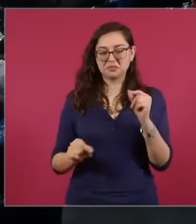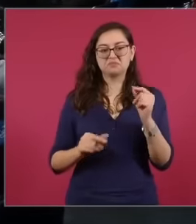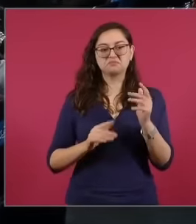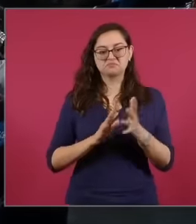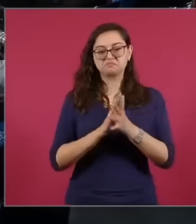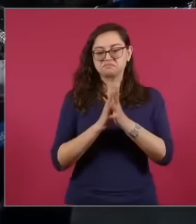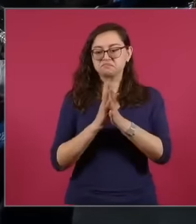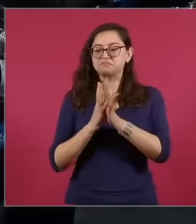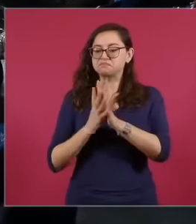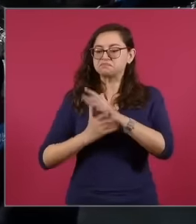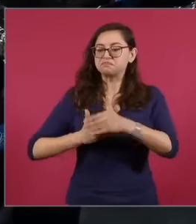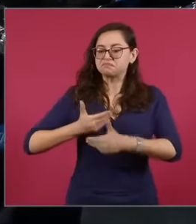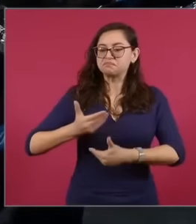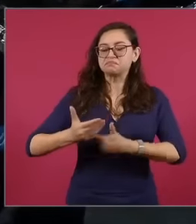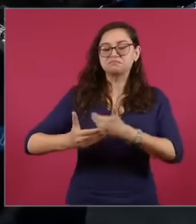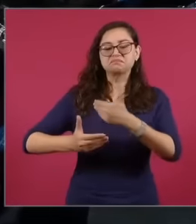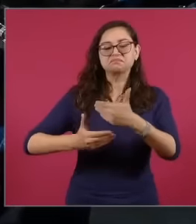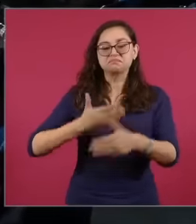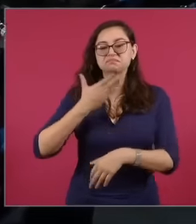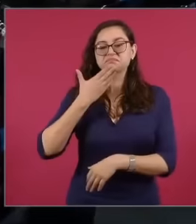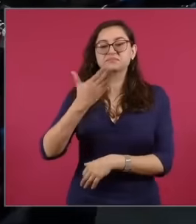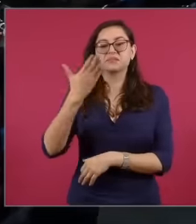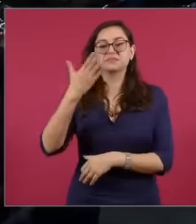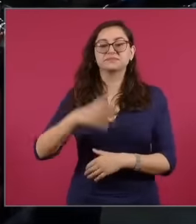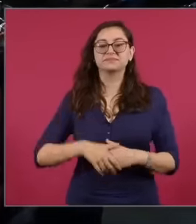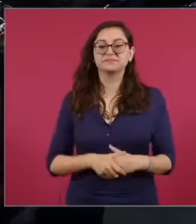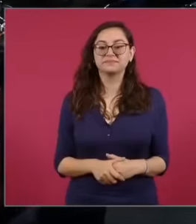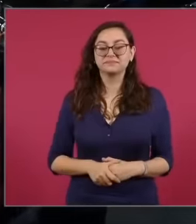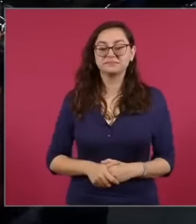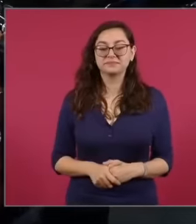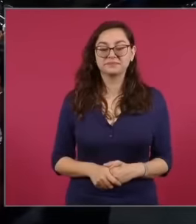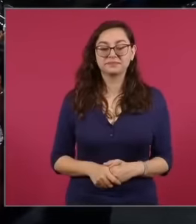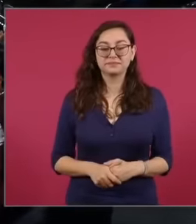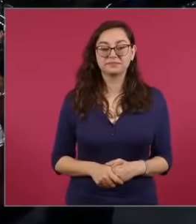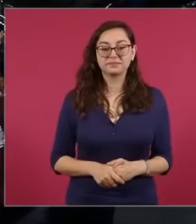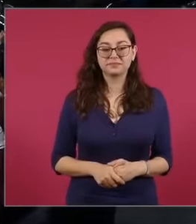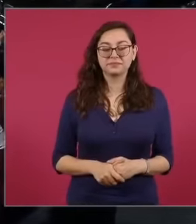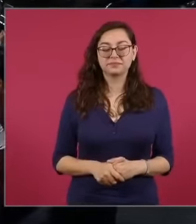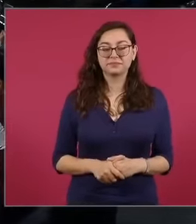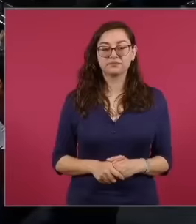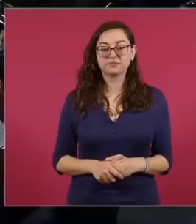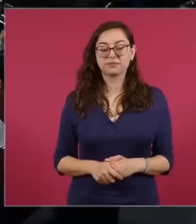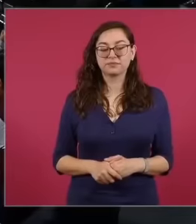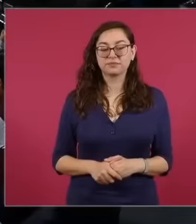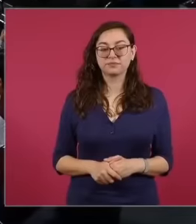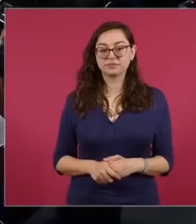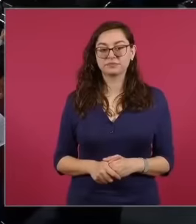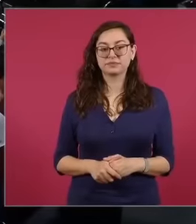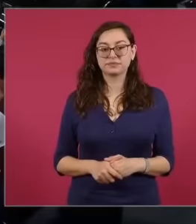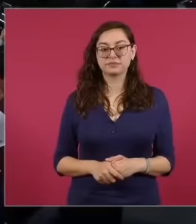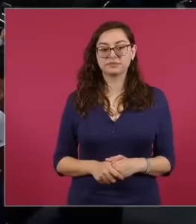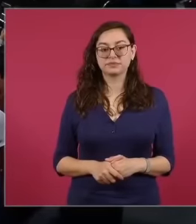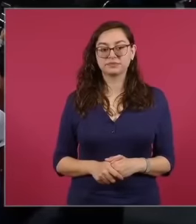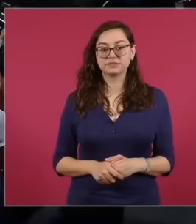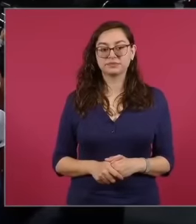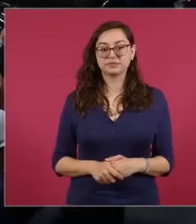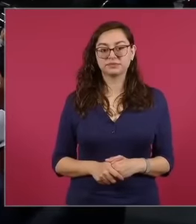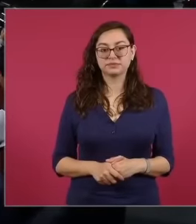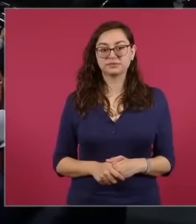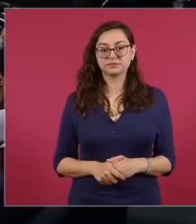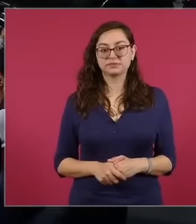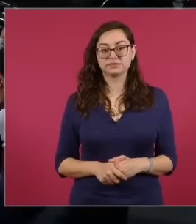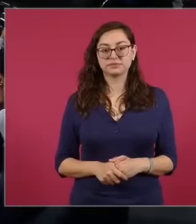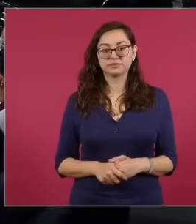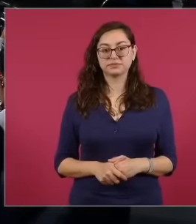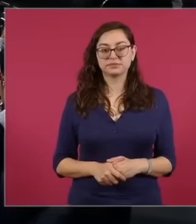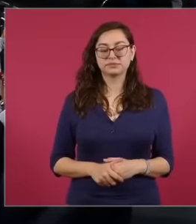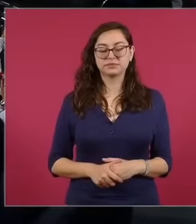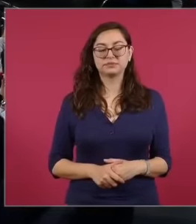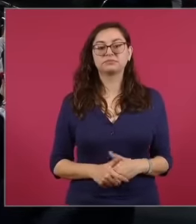Mexico in every sense, we are going to have a very good